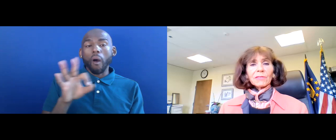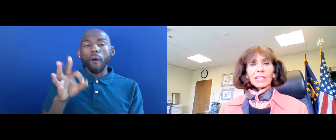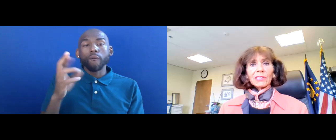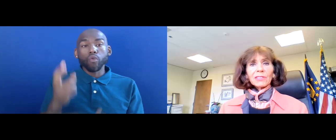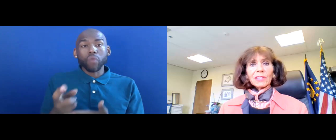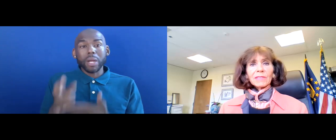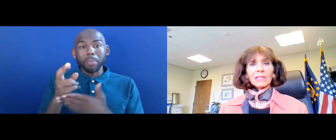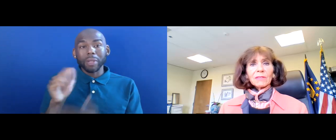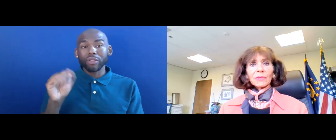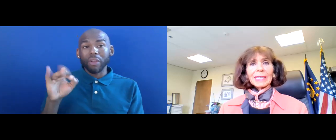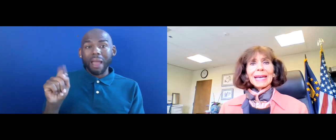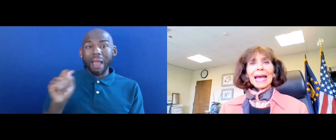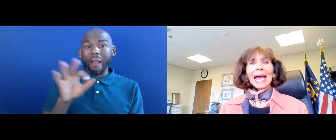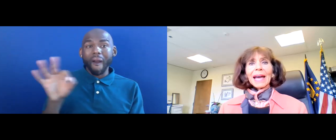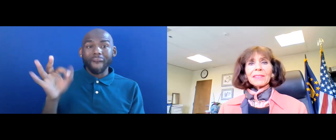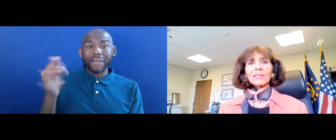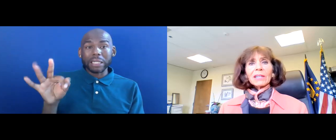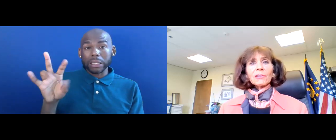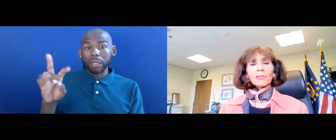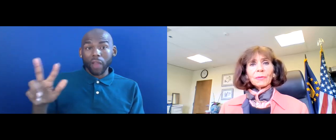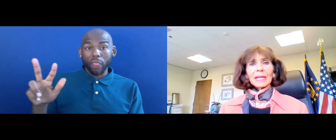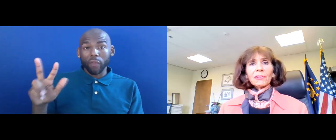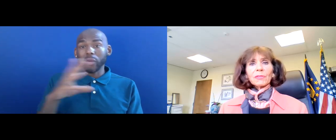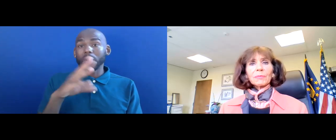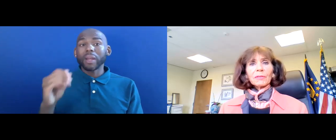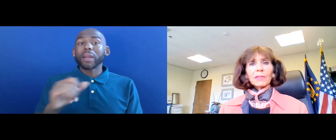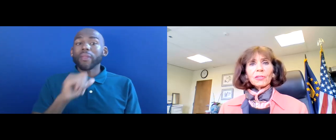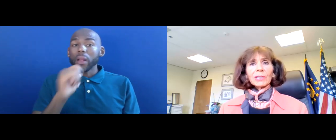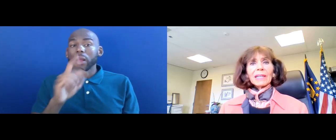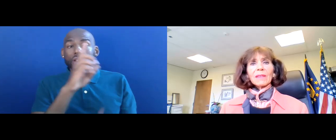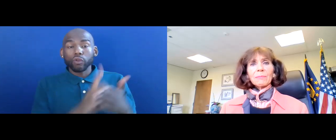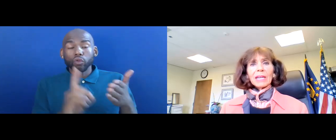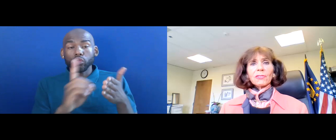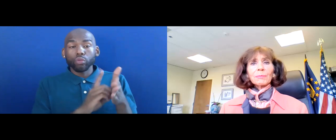OF 1973 AND THE NON-DISCRIMINATION PROVISION IN THE PATIENT